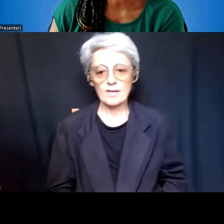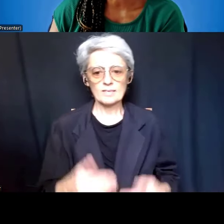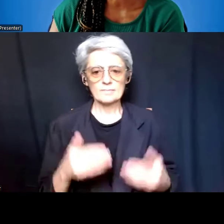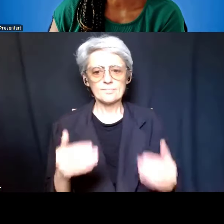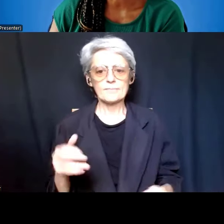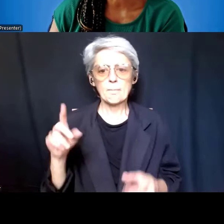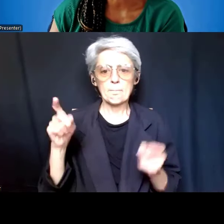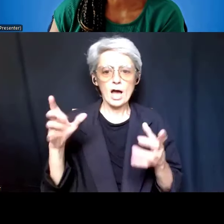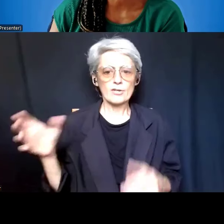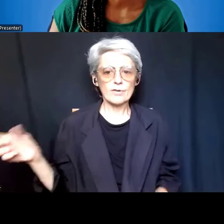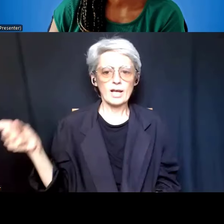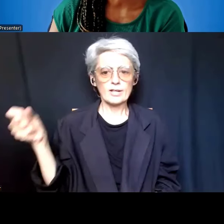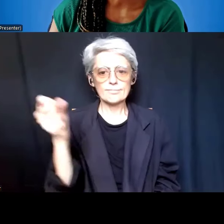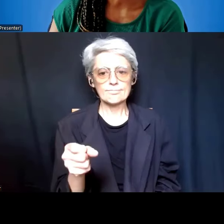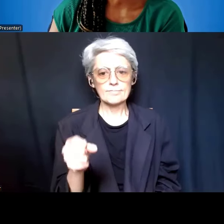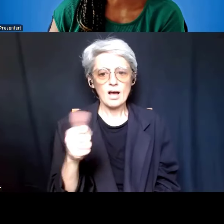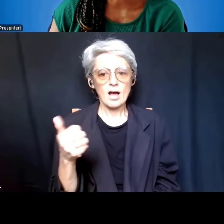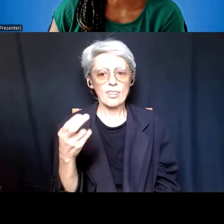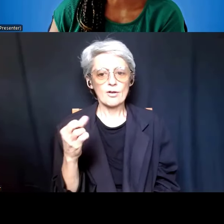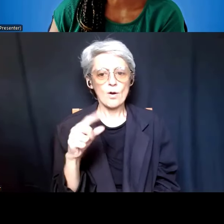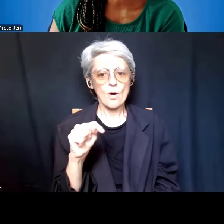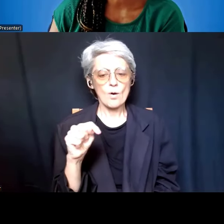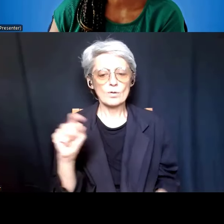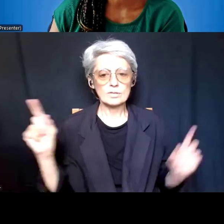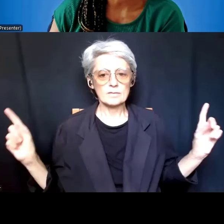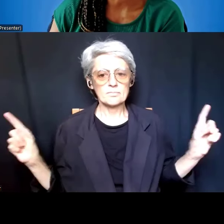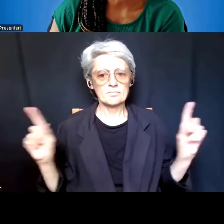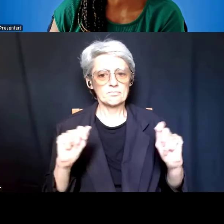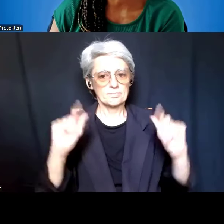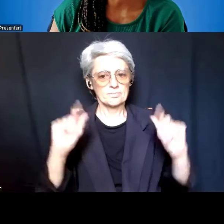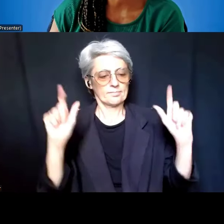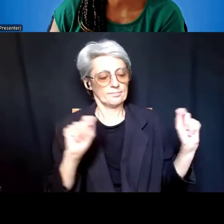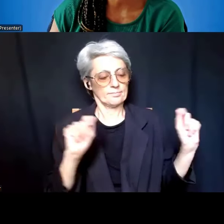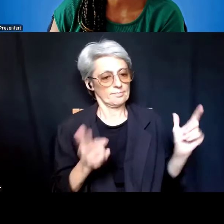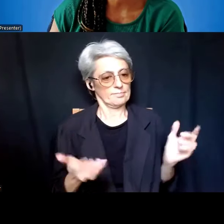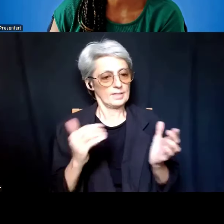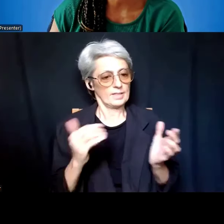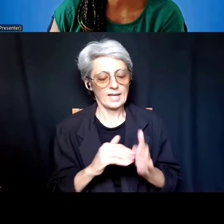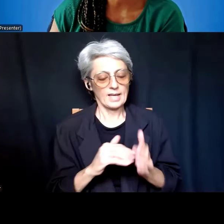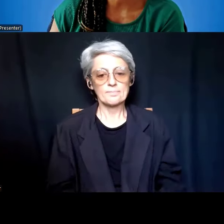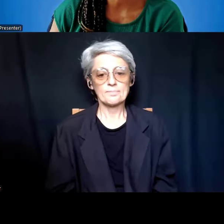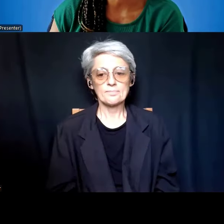and our other hosts back on camera now to go into our Q and A.